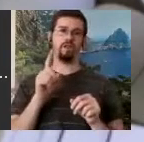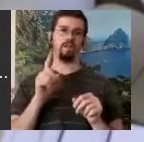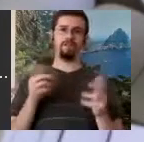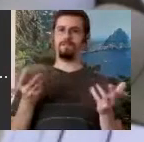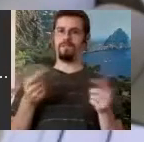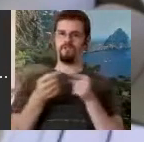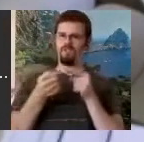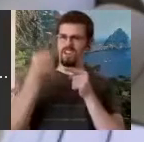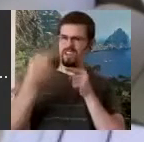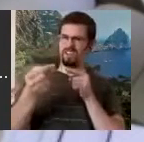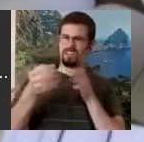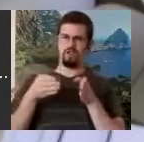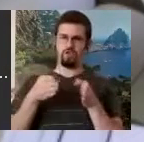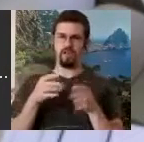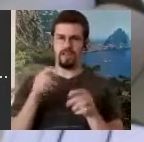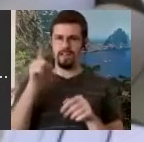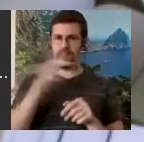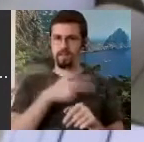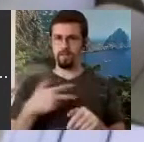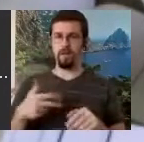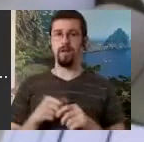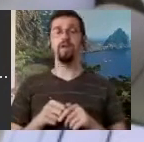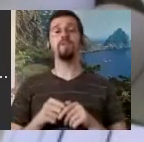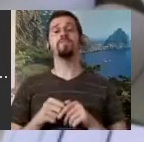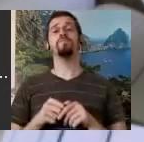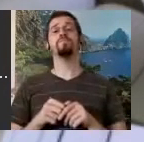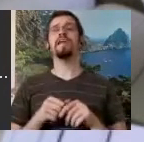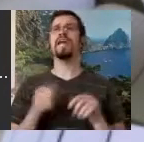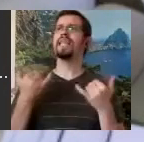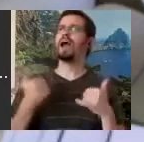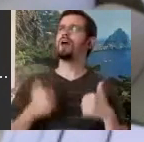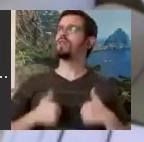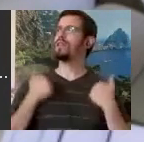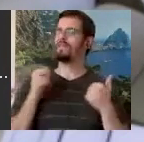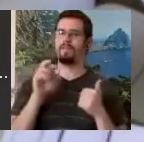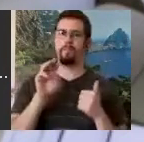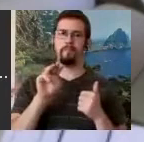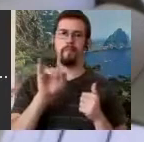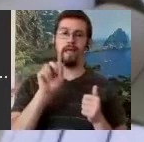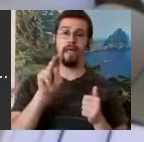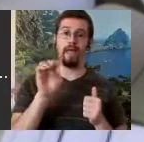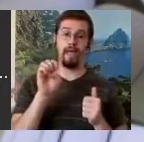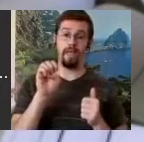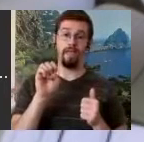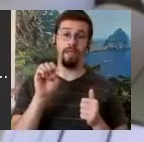the United States. I need to contact Robin, but we started writing classic